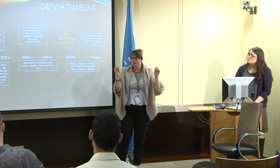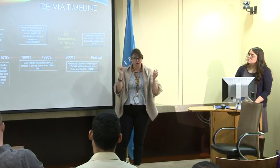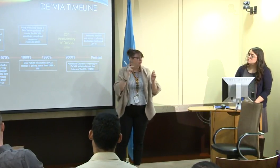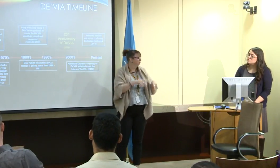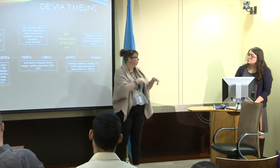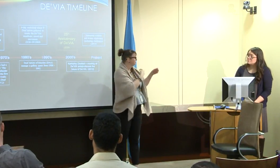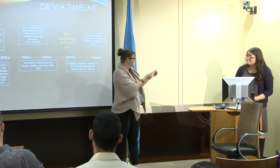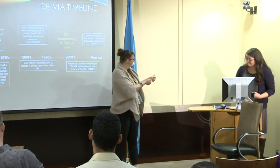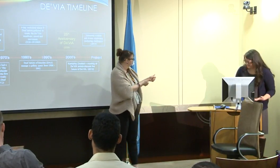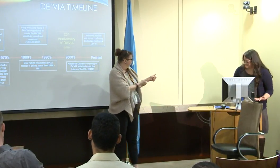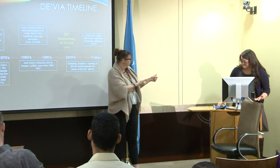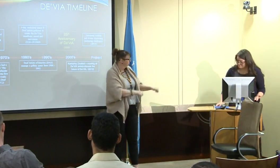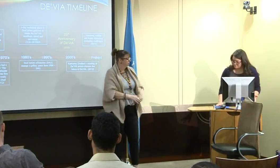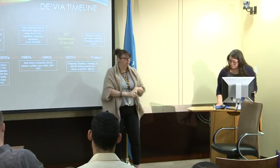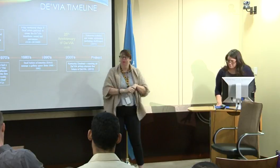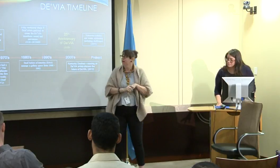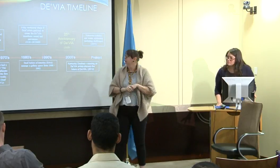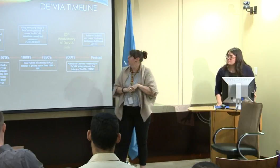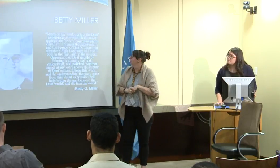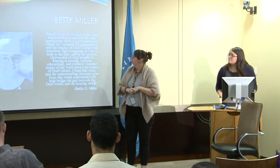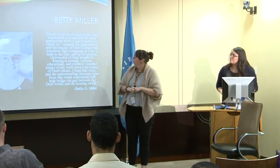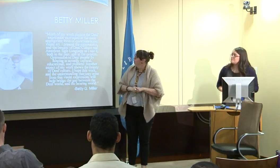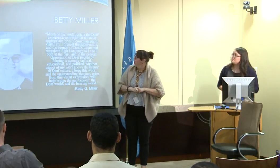So hopefully the timeline will continue.